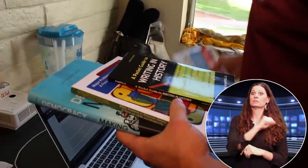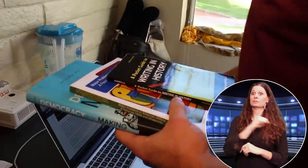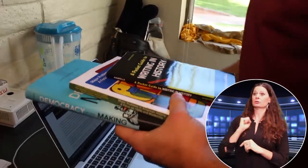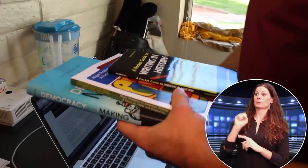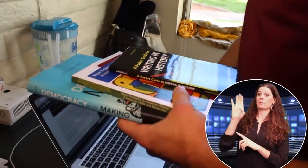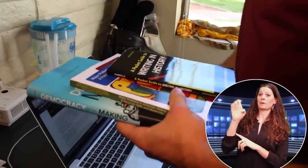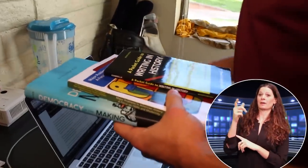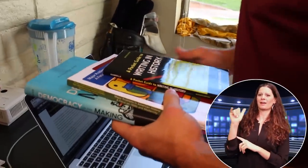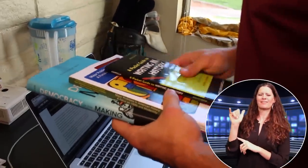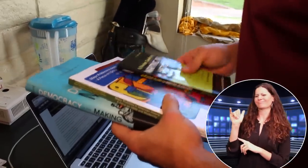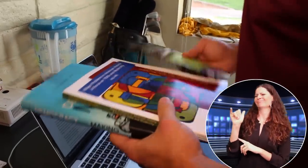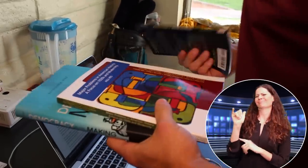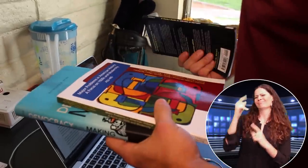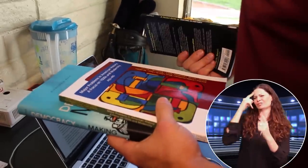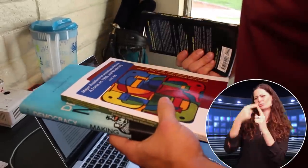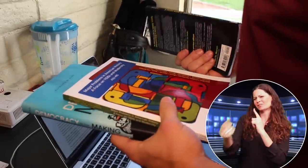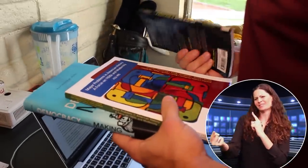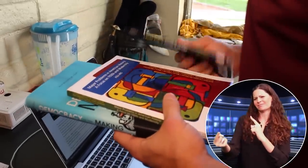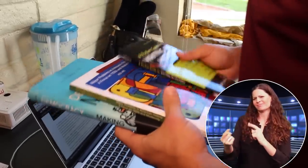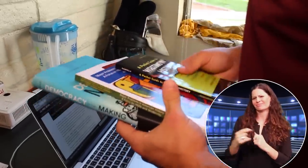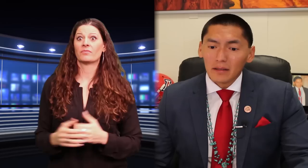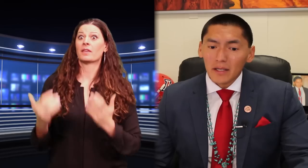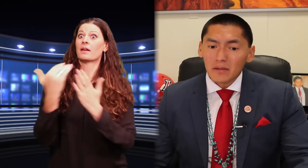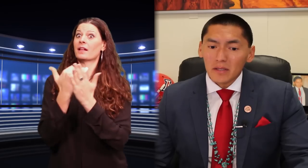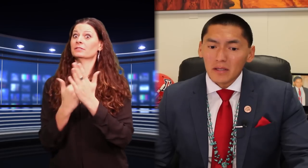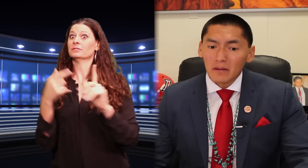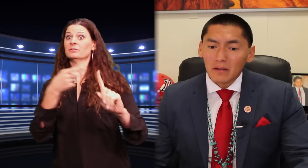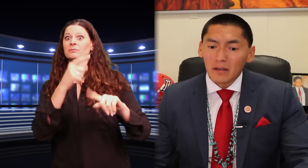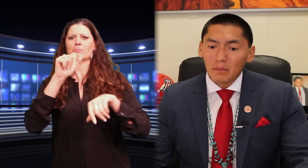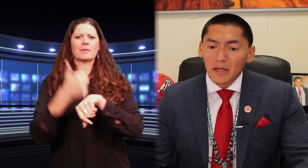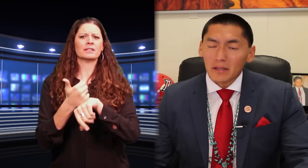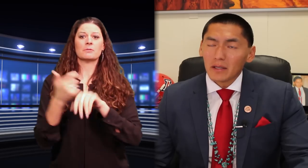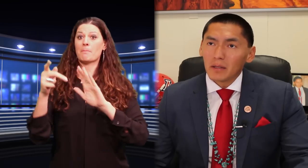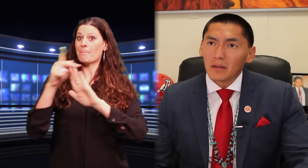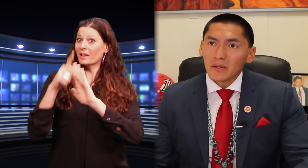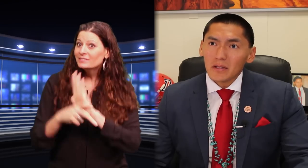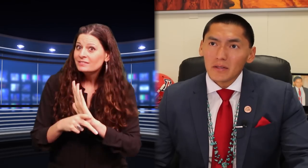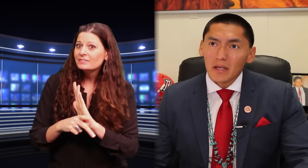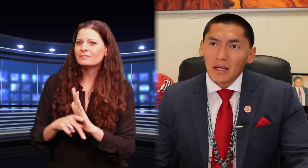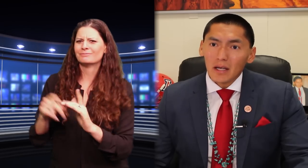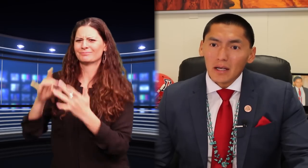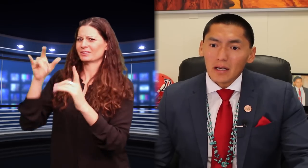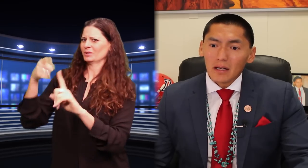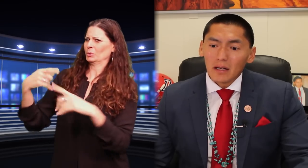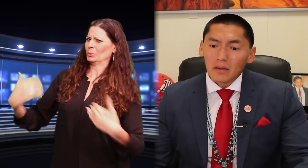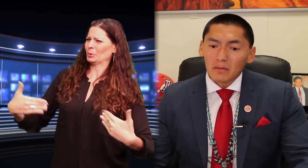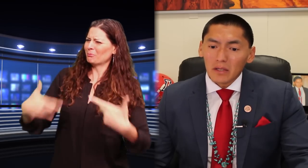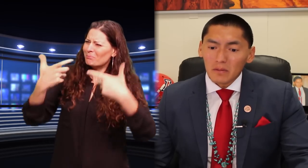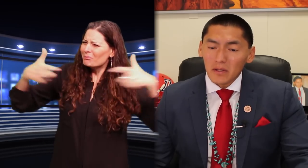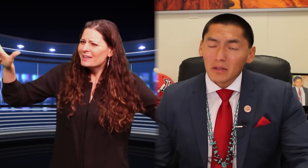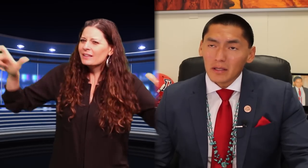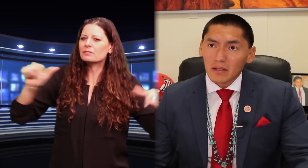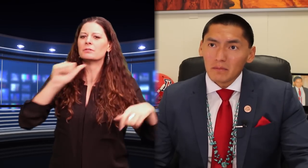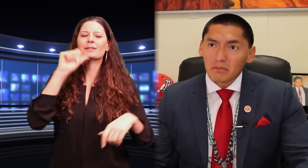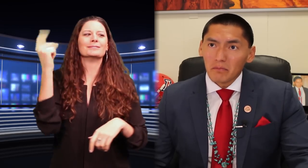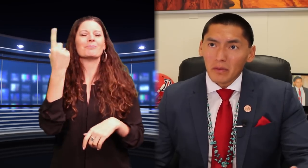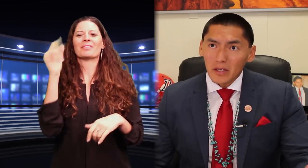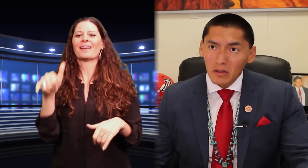Senator Begay disagrees. Senator Begay: "Lessons based on other policies, especially like something